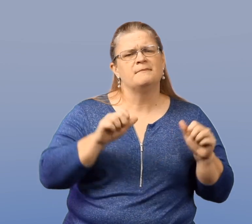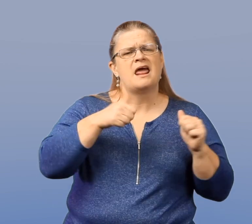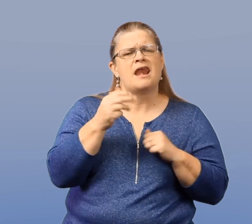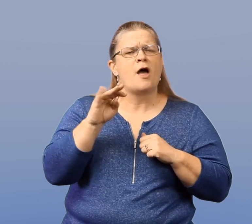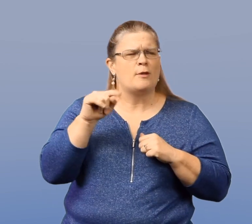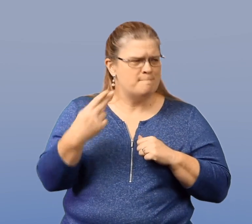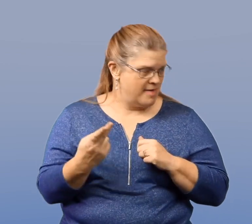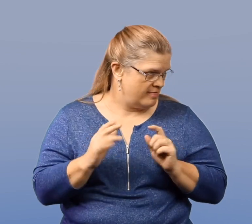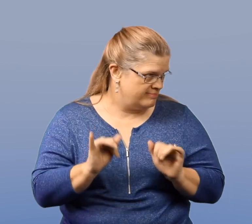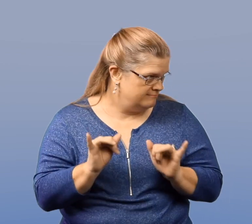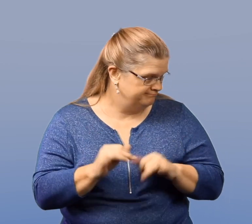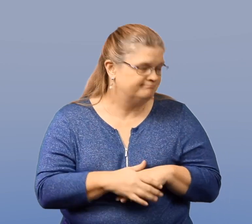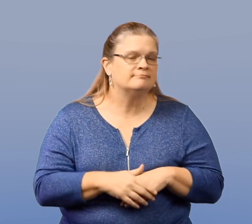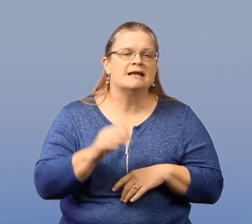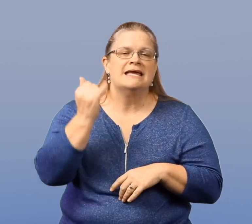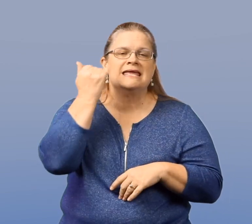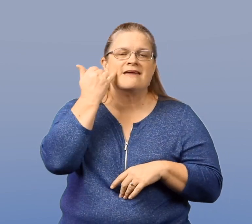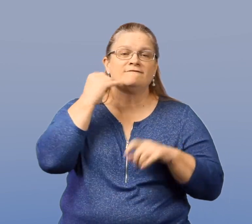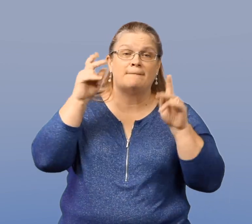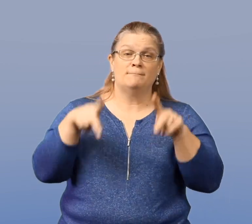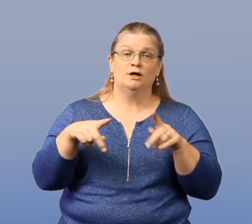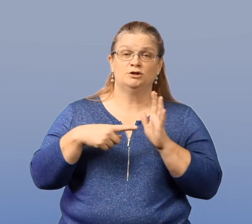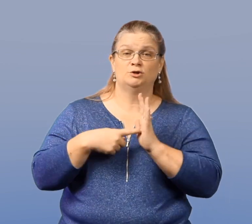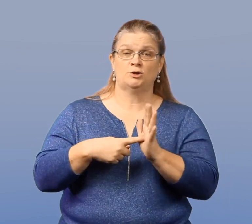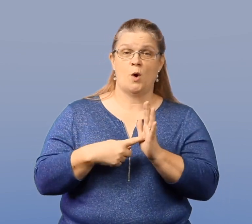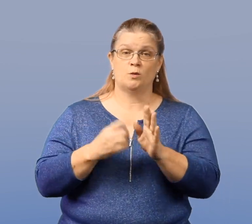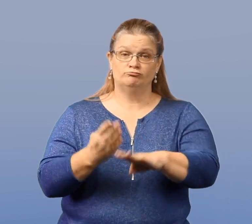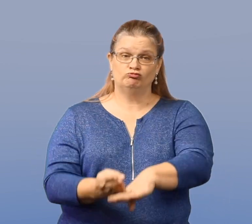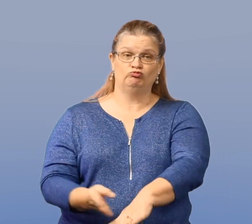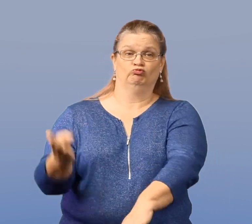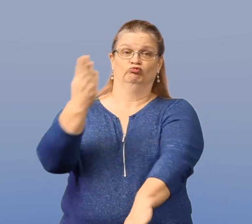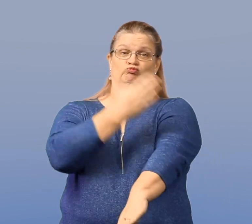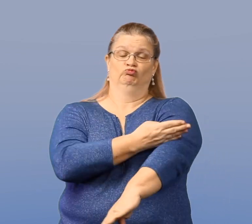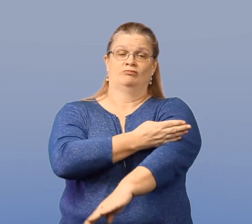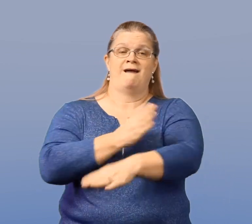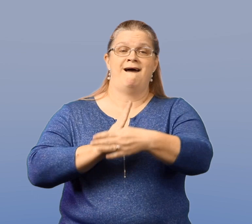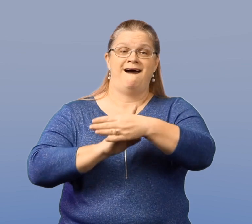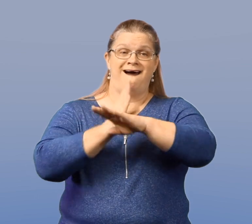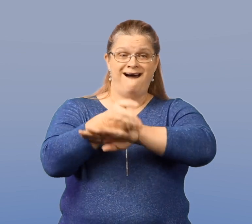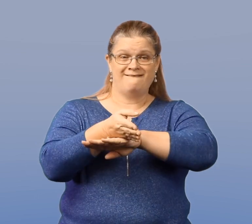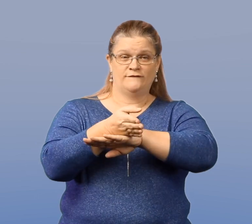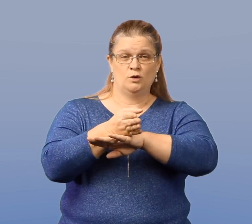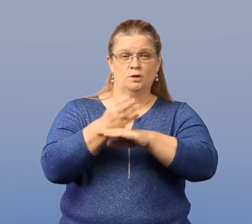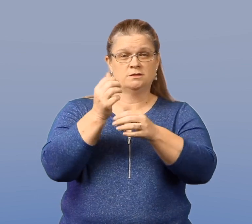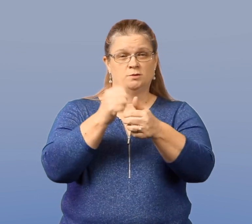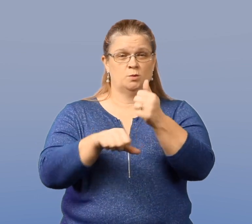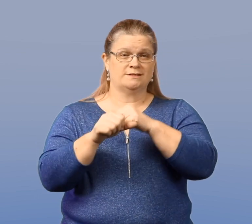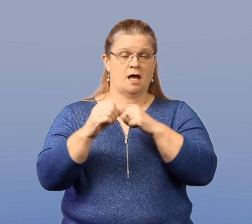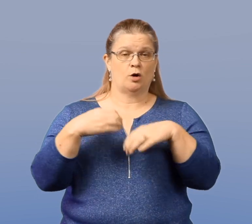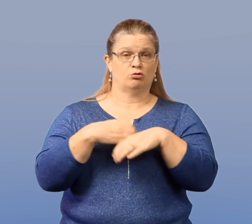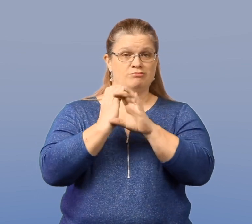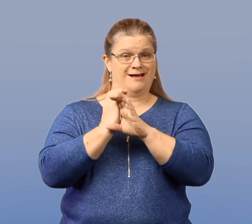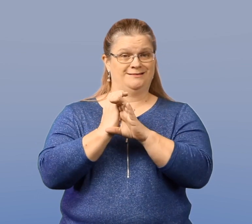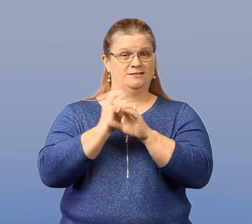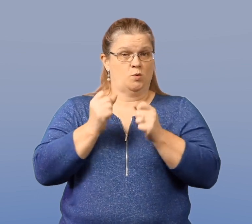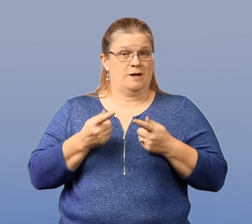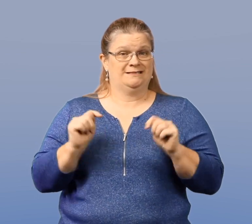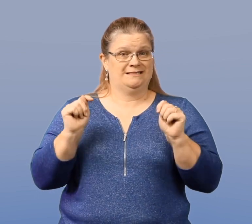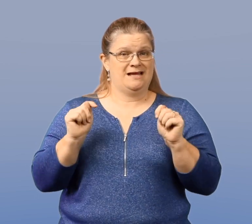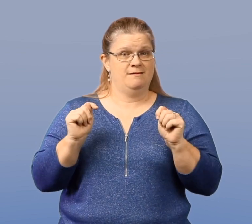Another myth is if a person exhibits great improvement after a suicide crisis